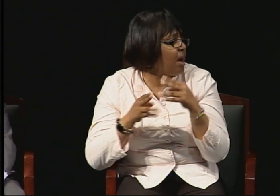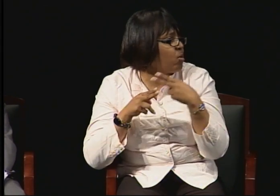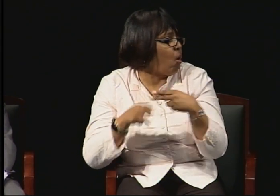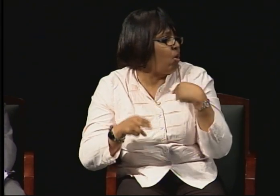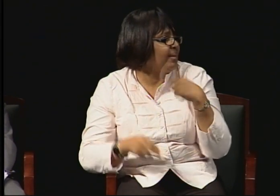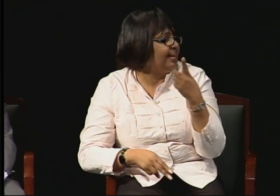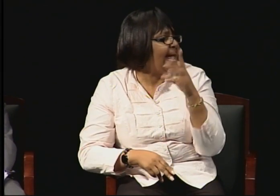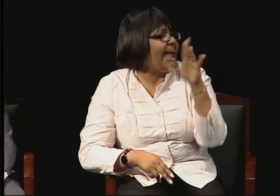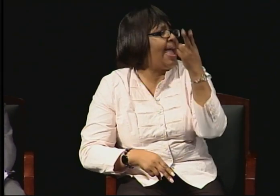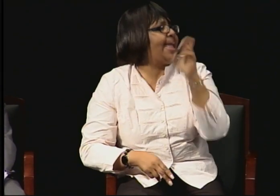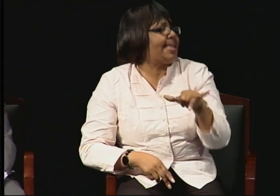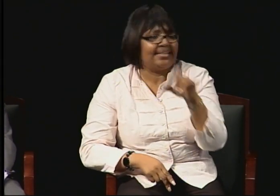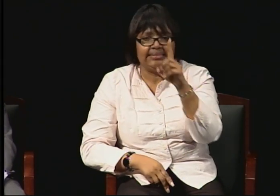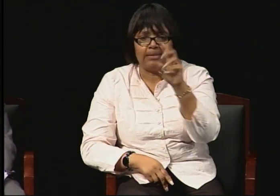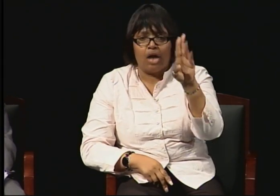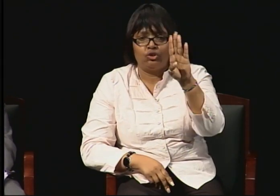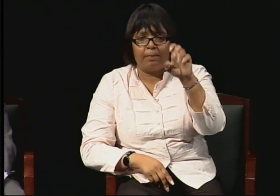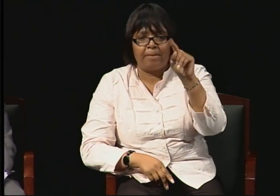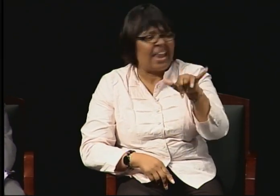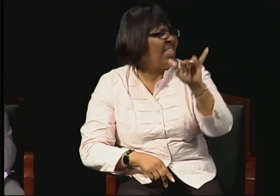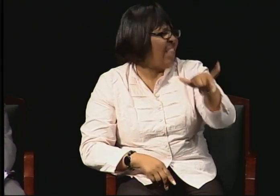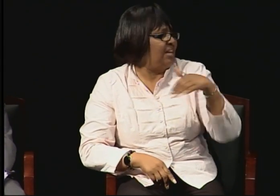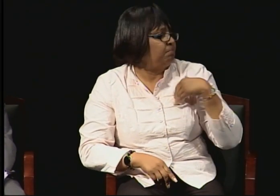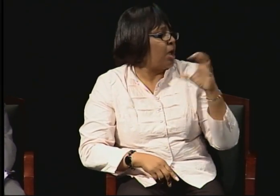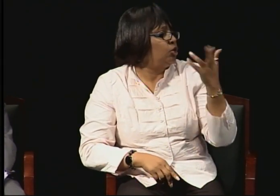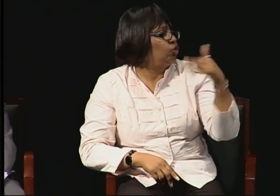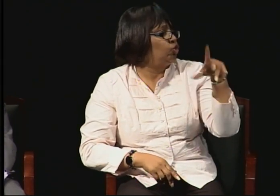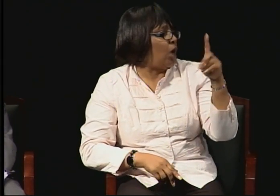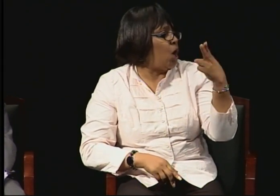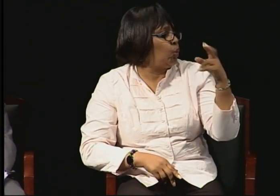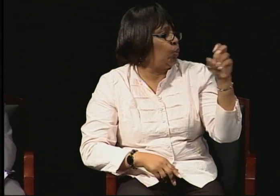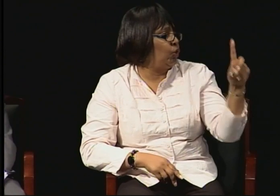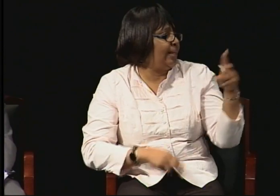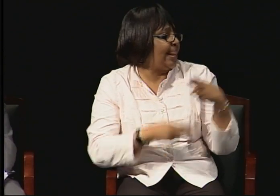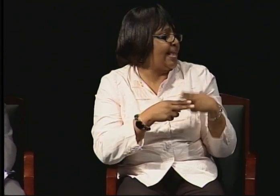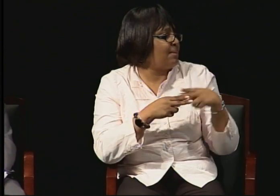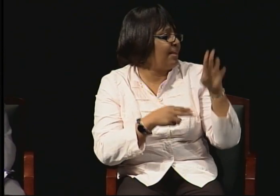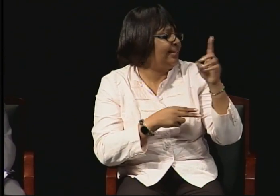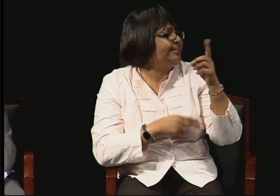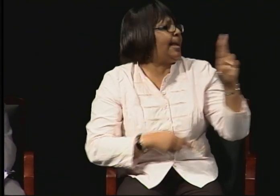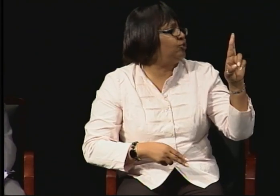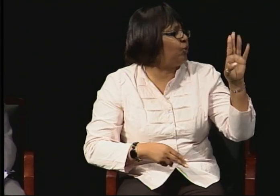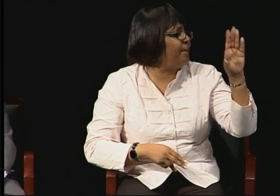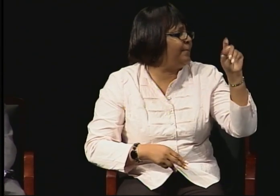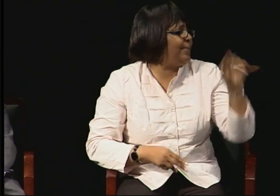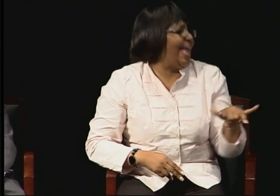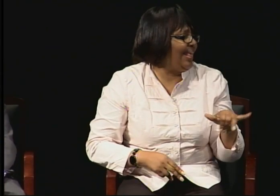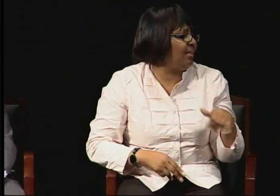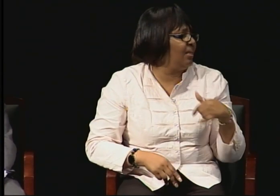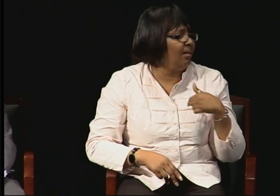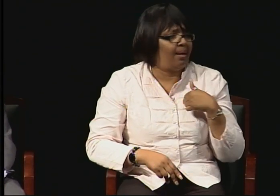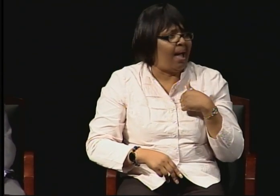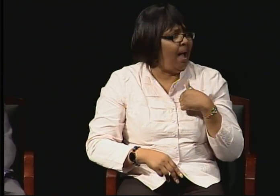So they are like hey, Dr. Betty so I decided to set a rule for them not to call me Dr. Betty. I'm a family member.